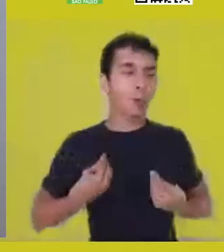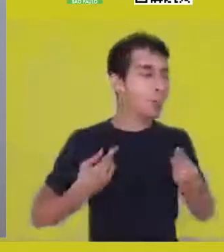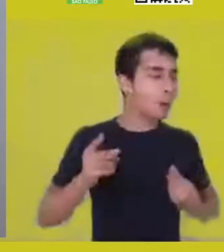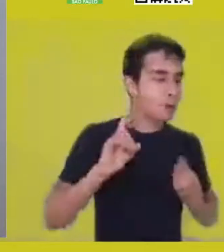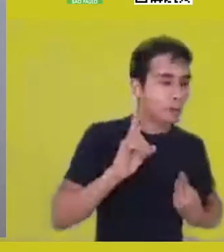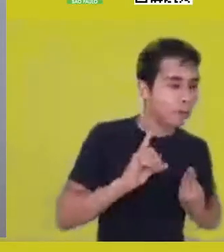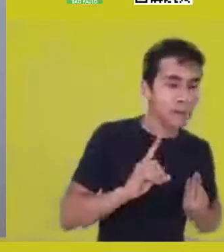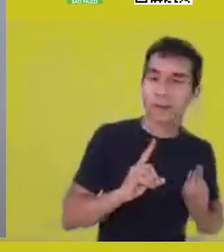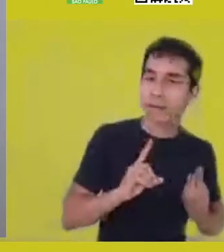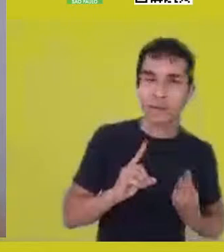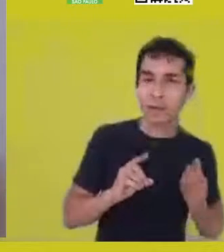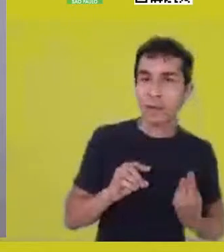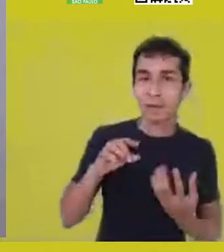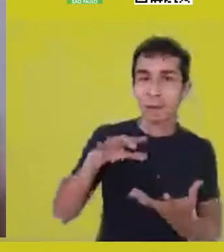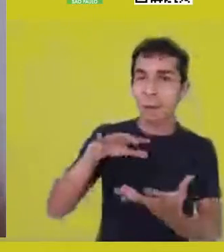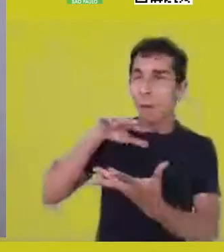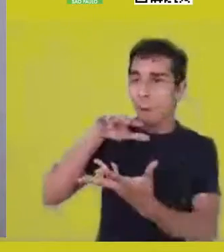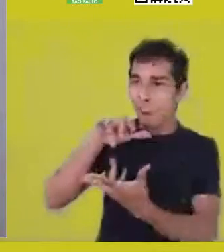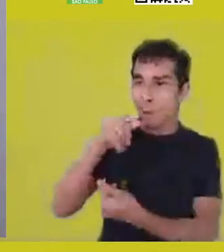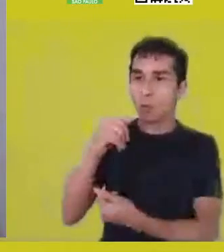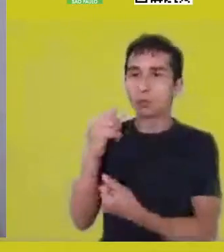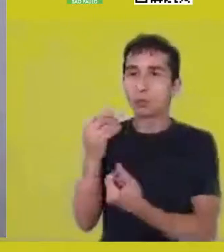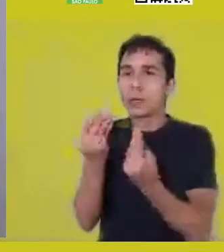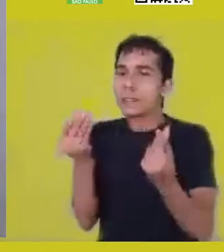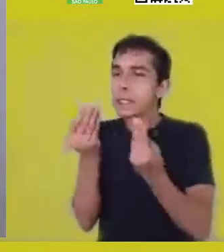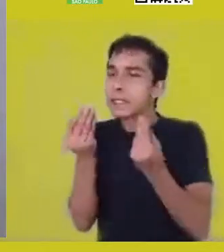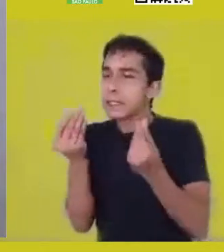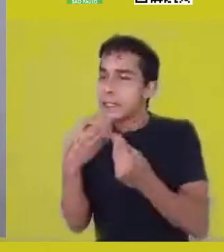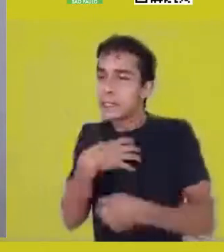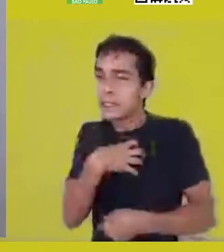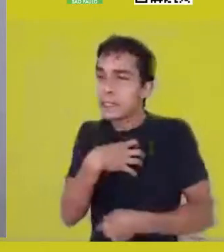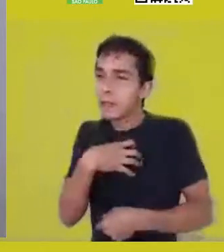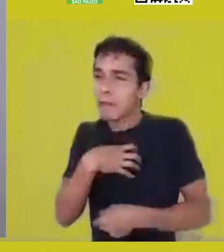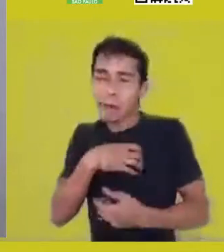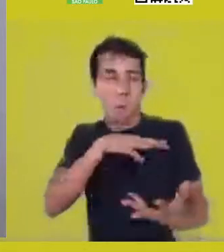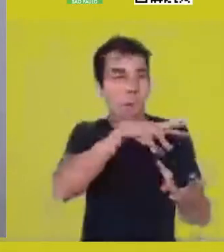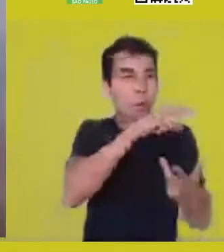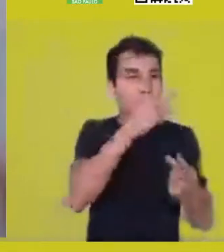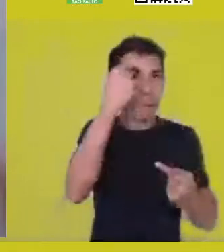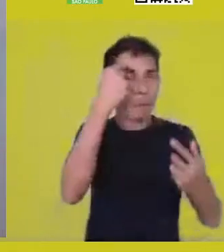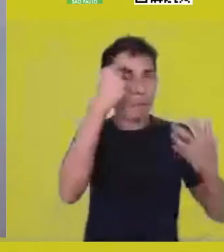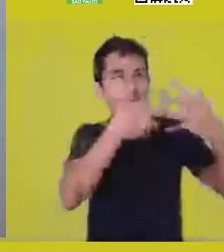after a certain absorption of a Christian idea